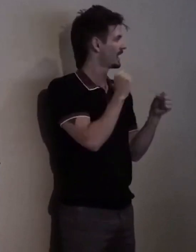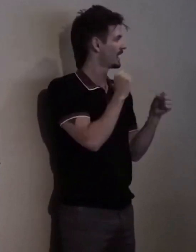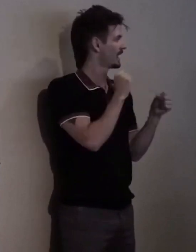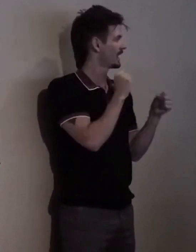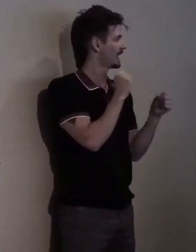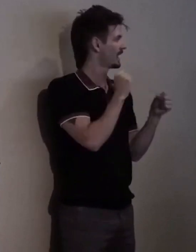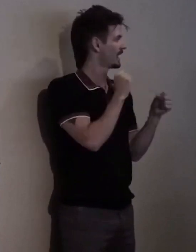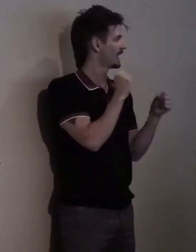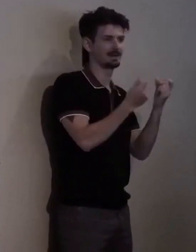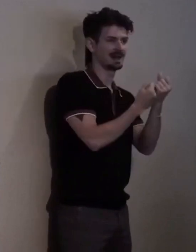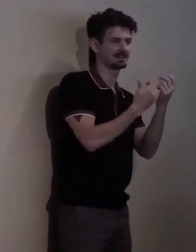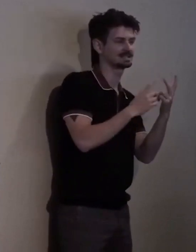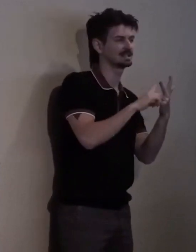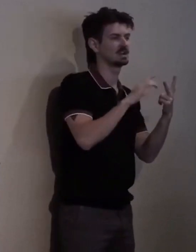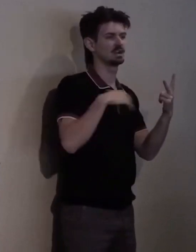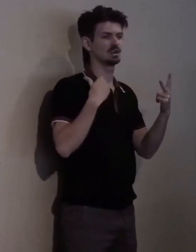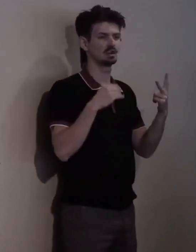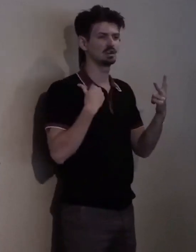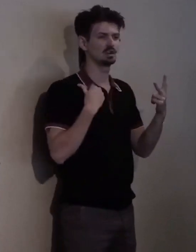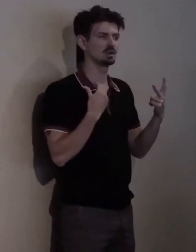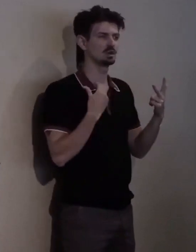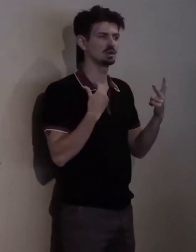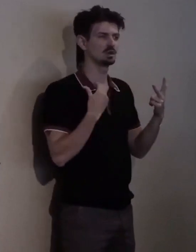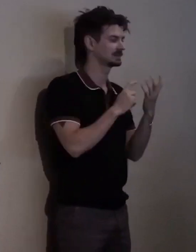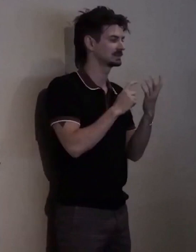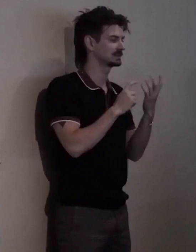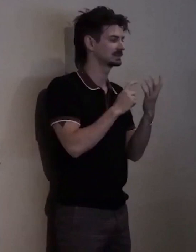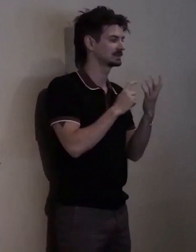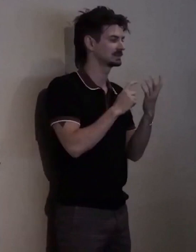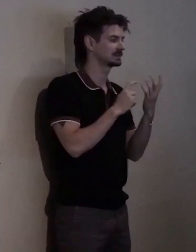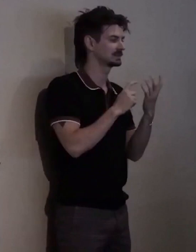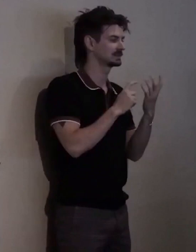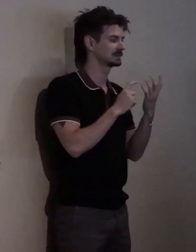youth mentoring, sexual and domestic violence prevention and education.